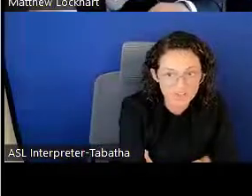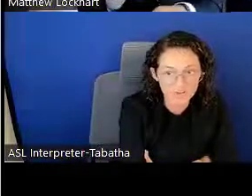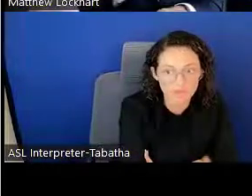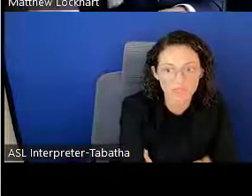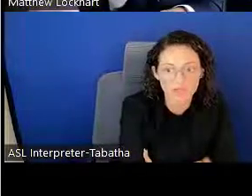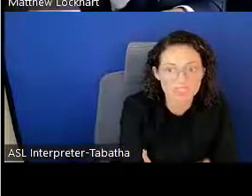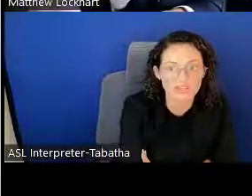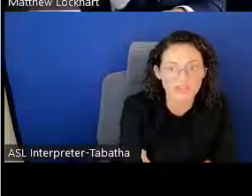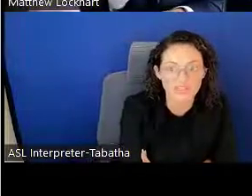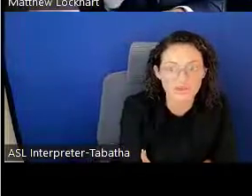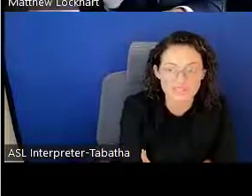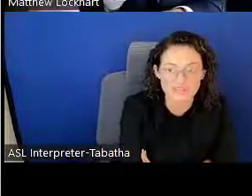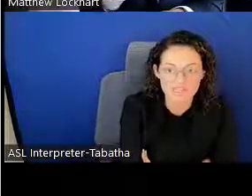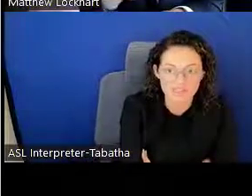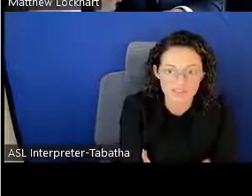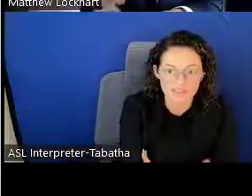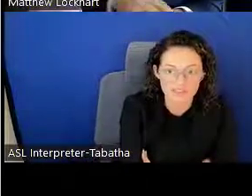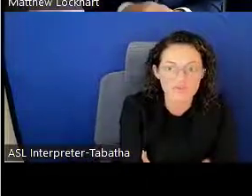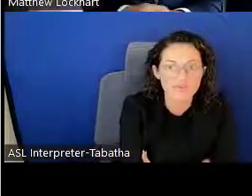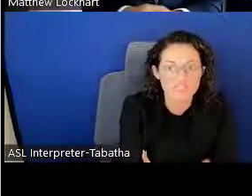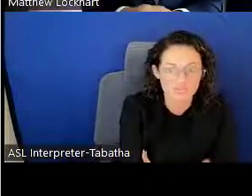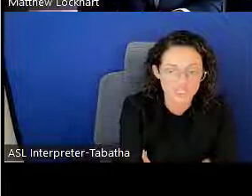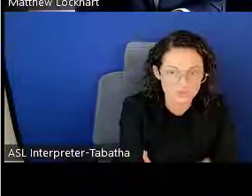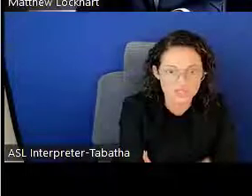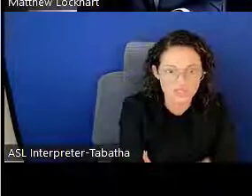and will be closing November 17th, 2022.